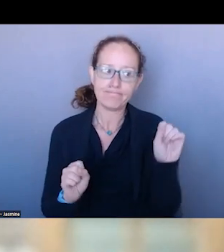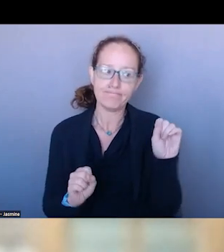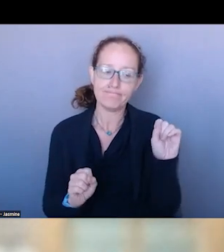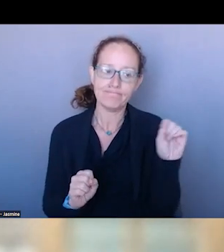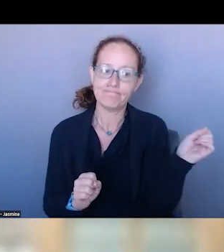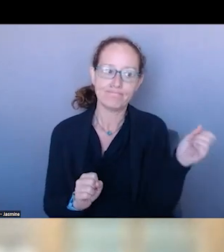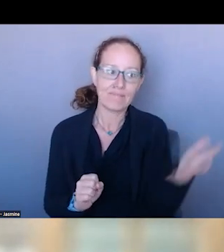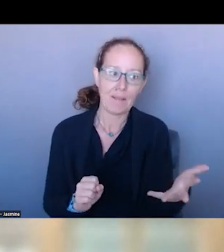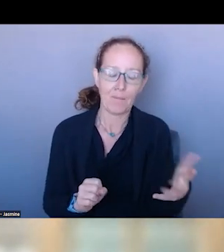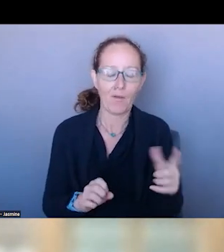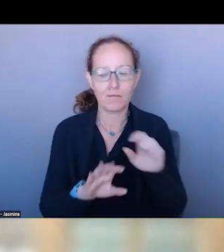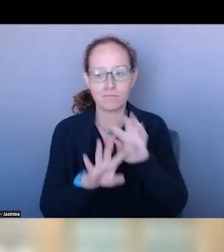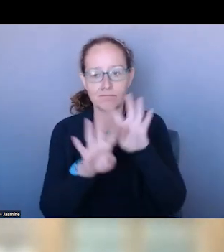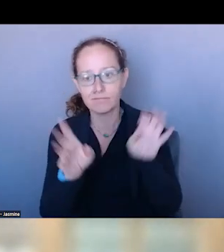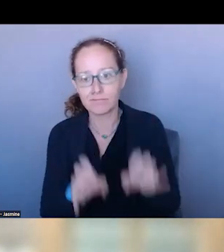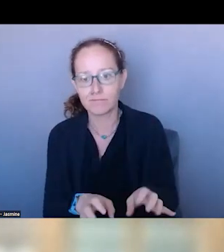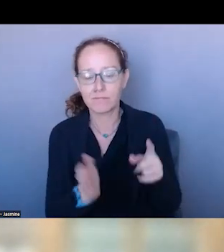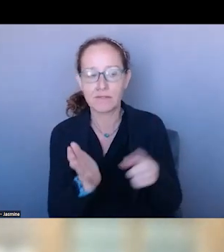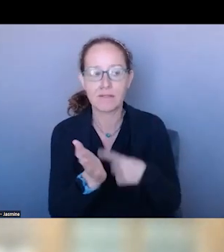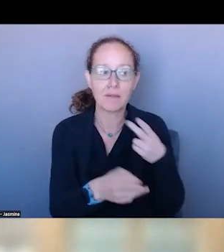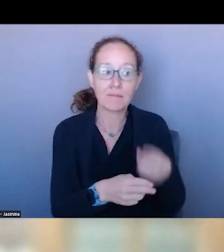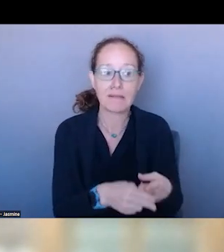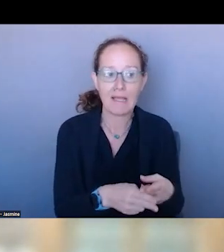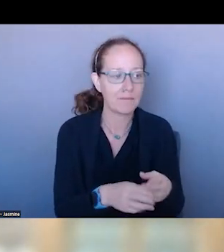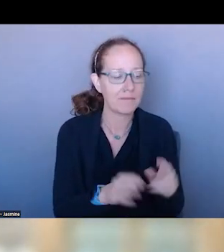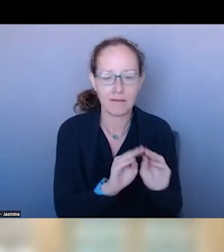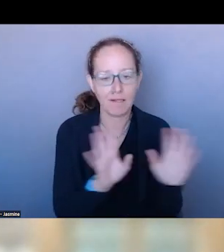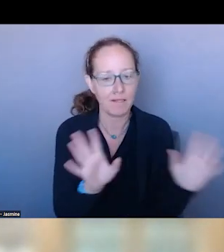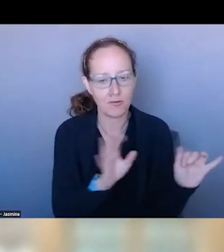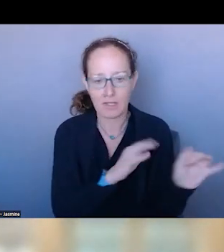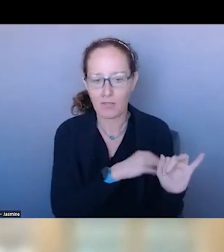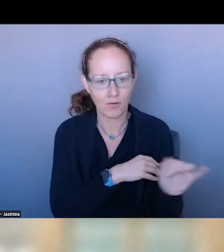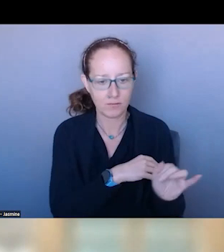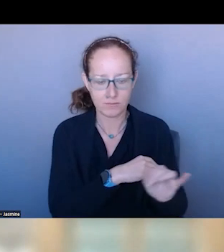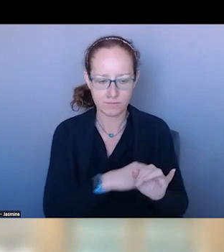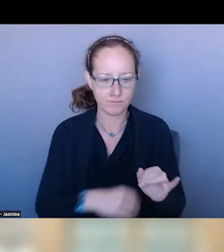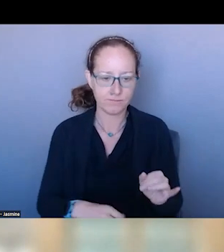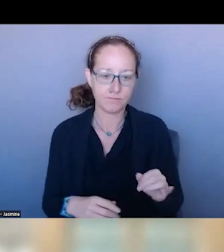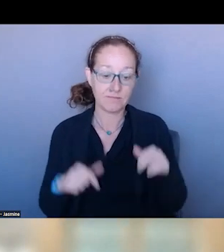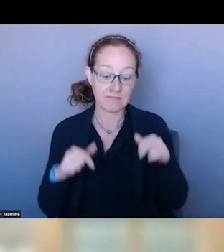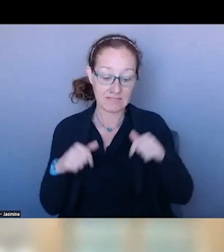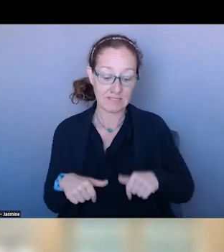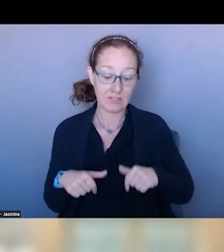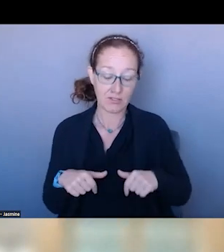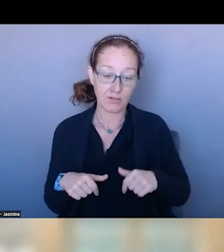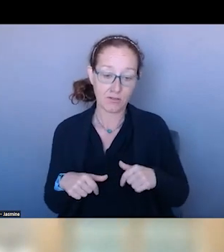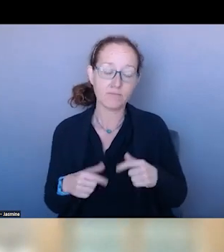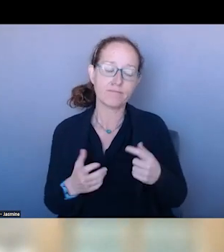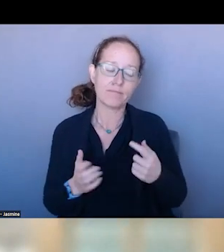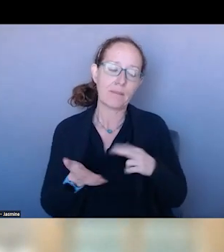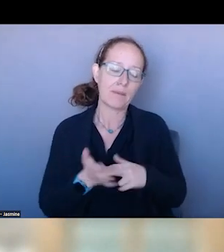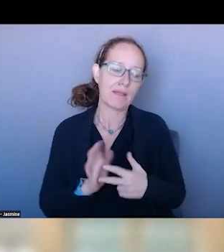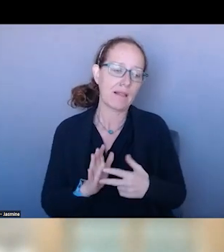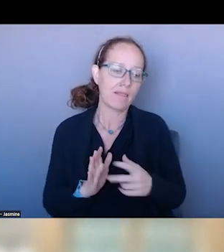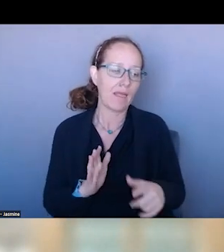TELL YOU WHAT YOU ARE GOING TO GET. PARTICULARLY, I AM THINKING ABOUT FACILITIES AND THE NAMES FOR TEAMS